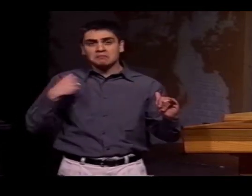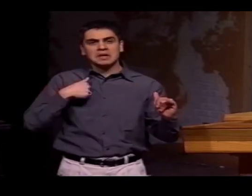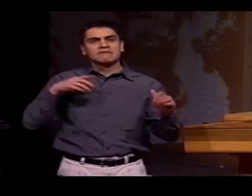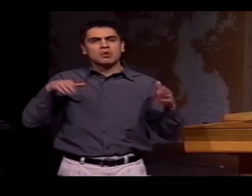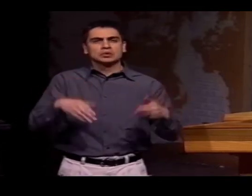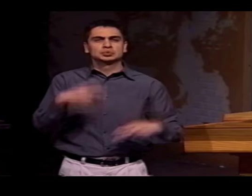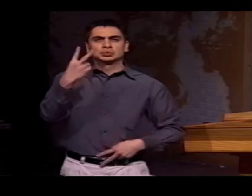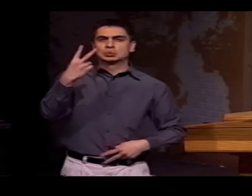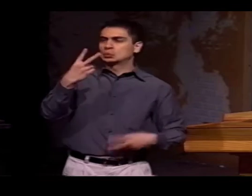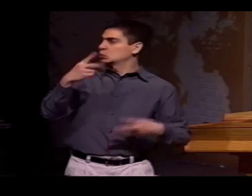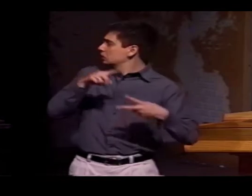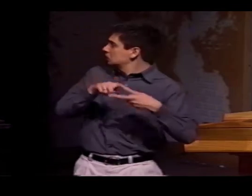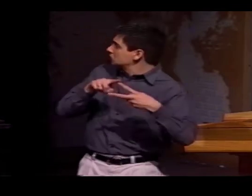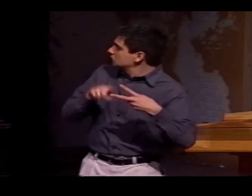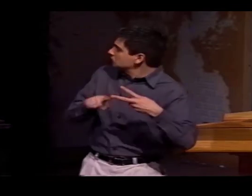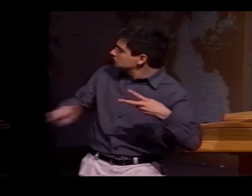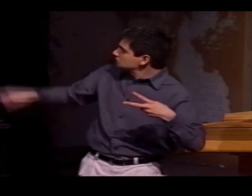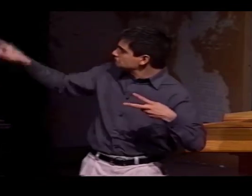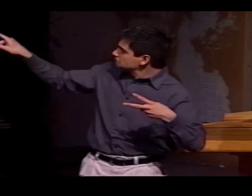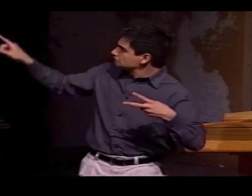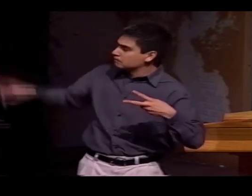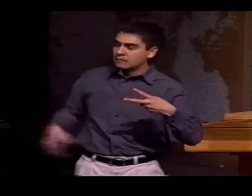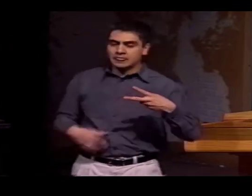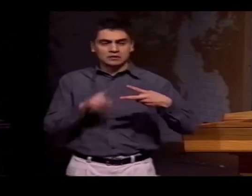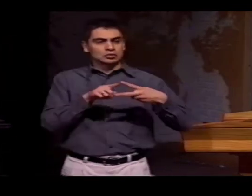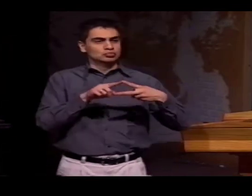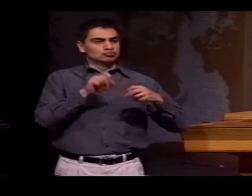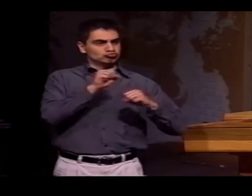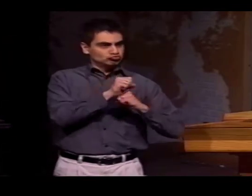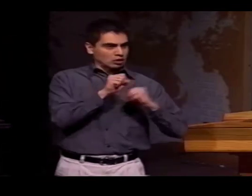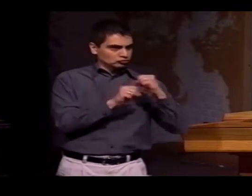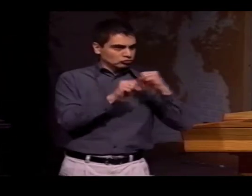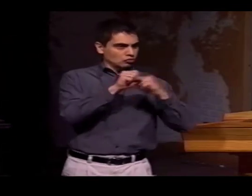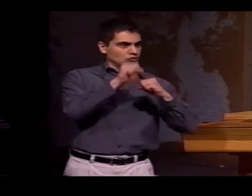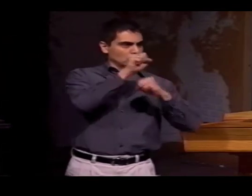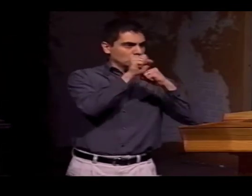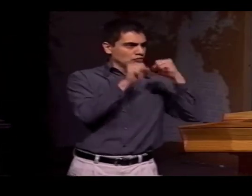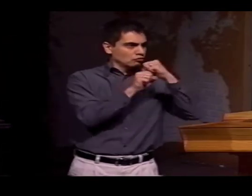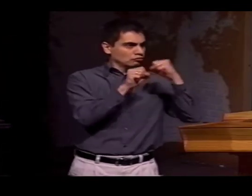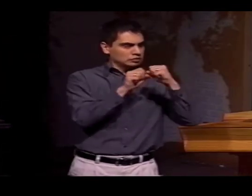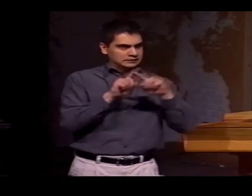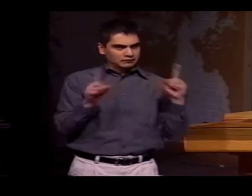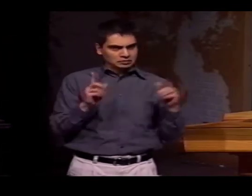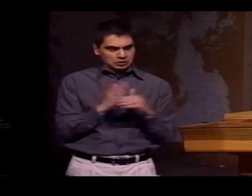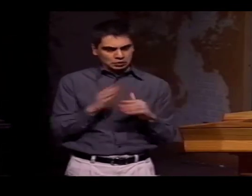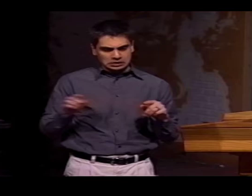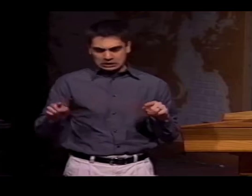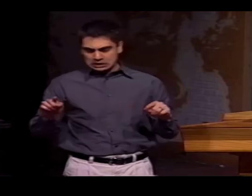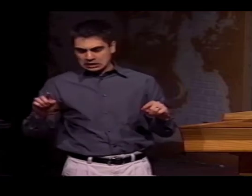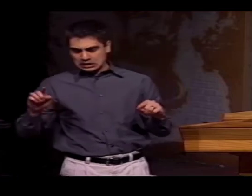AND A VARIETY OF OTHER ELEMENTS. FROM THIS LESSON, I DECIDED TO TALK ABOUT TWO PARTICULAR FEATURES,